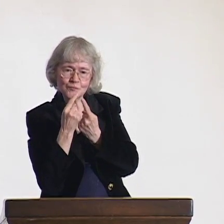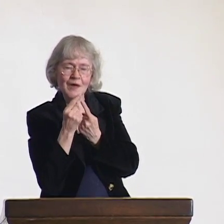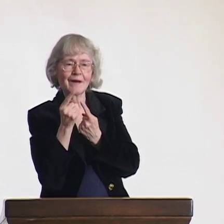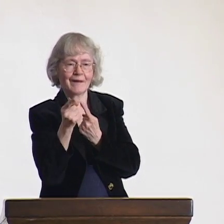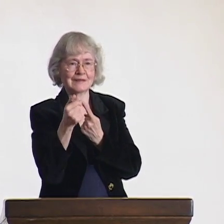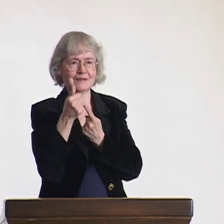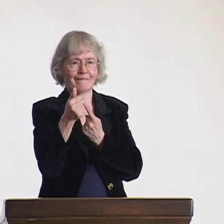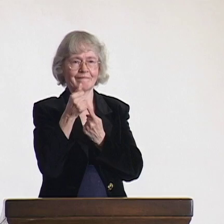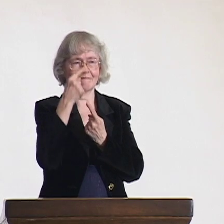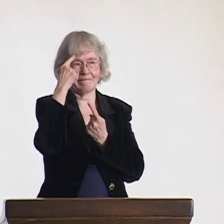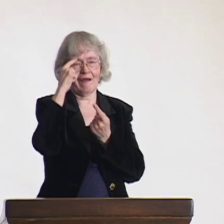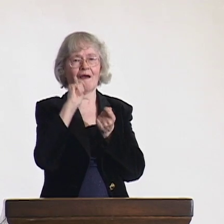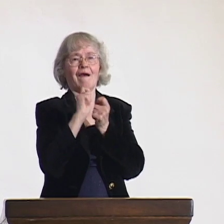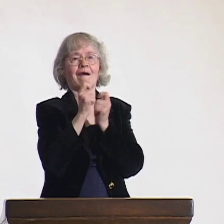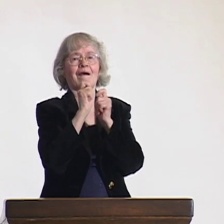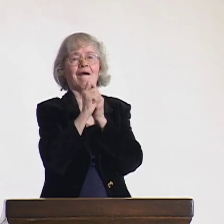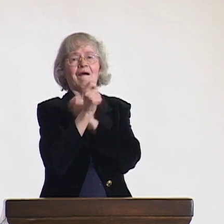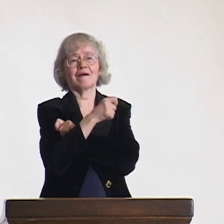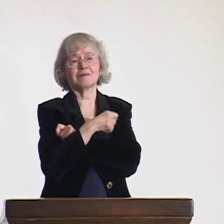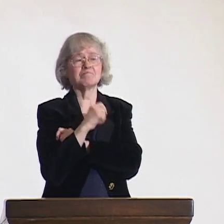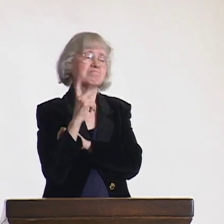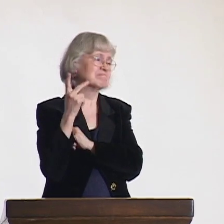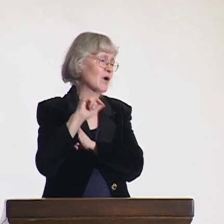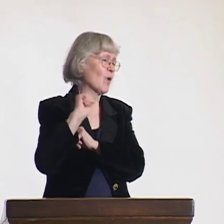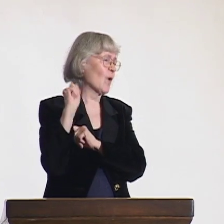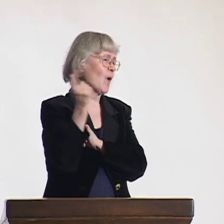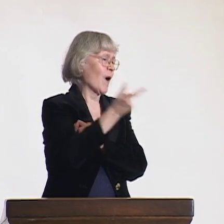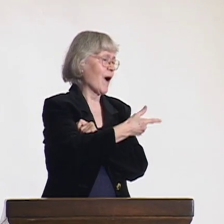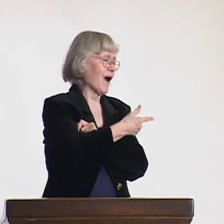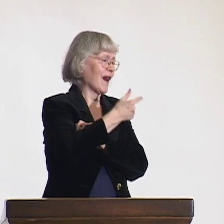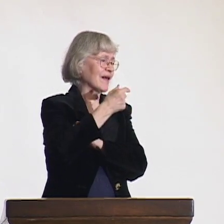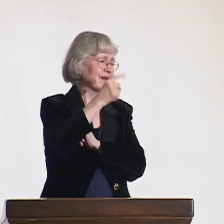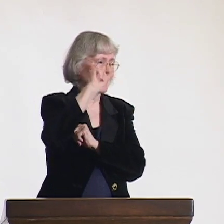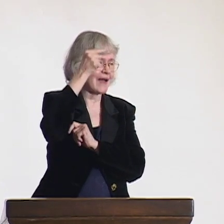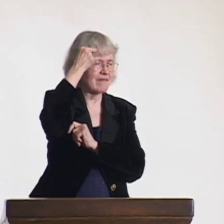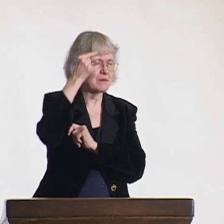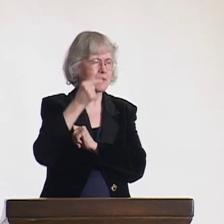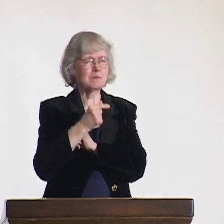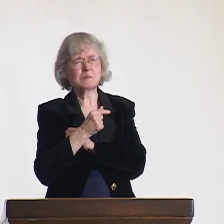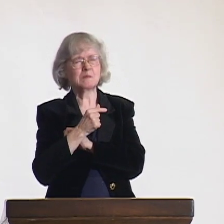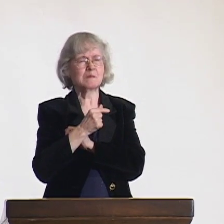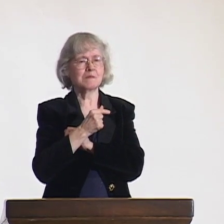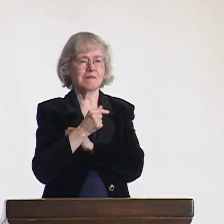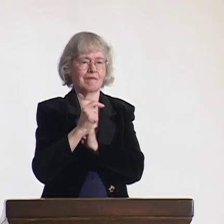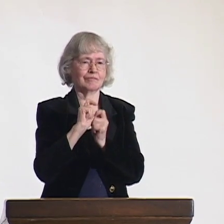and then make the recommendations. So attitude is an important part of dialogue